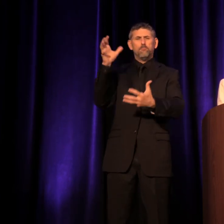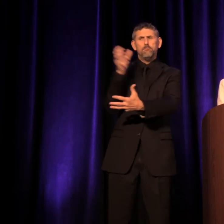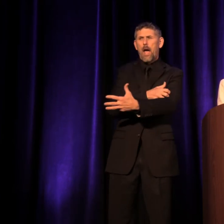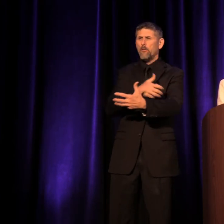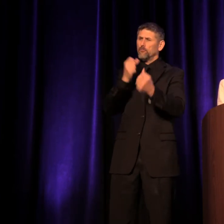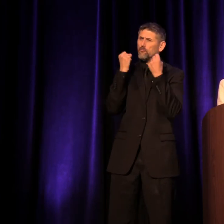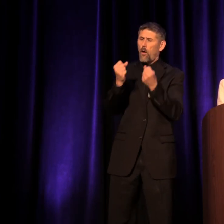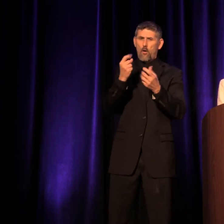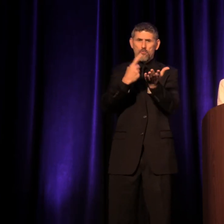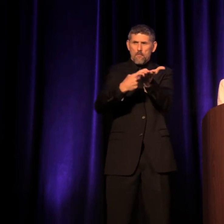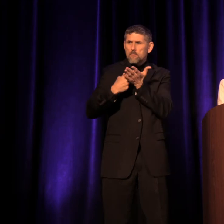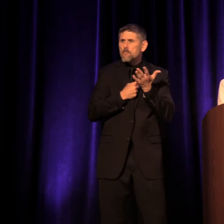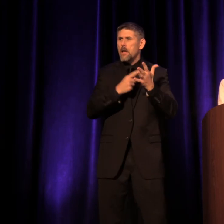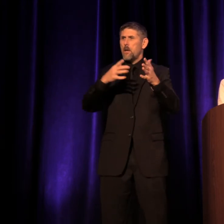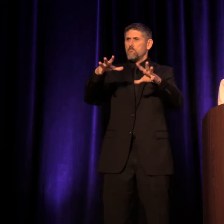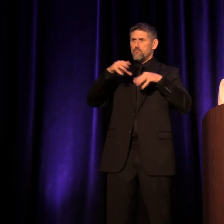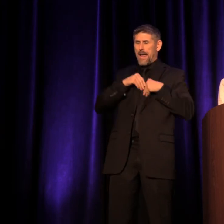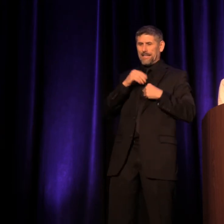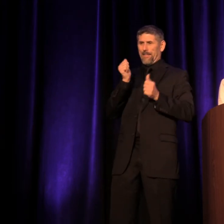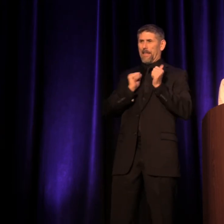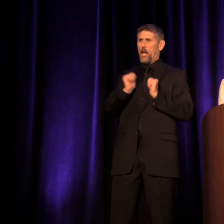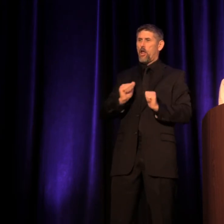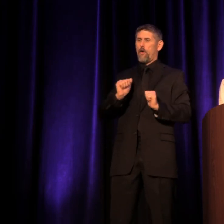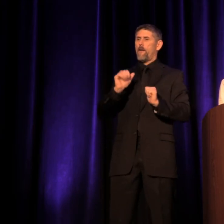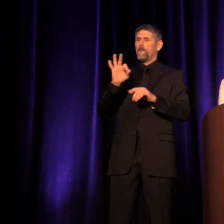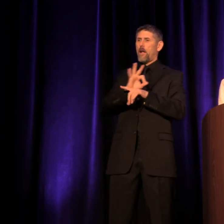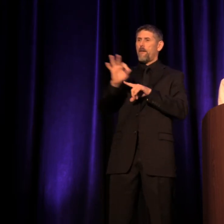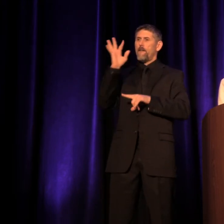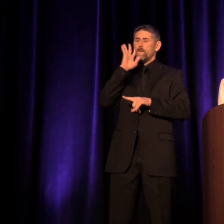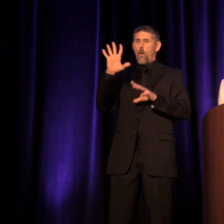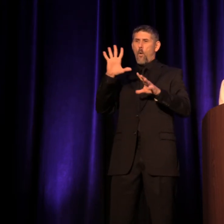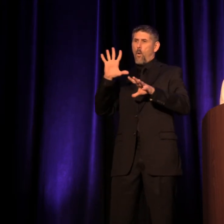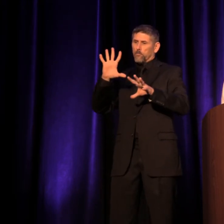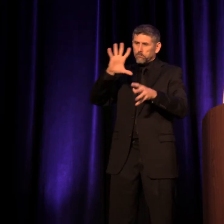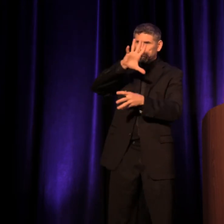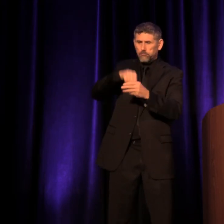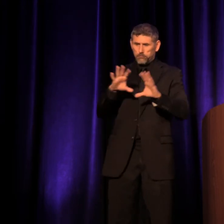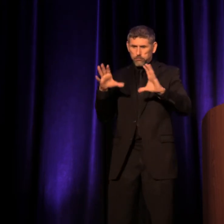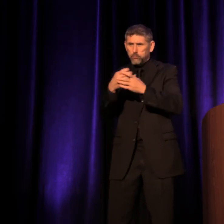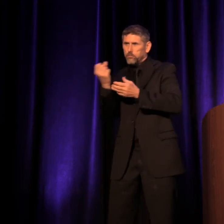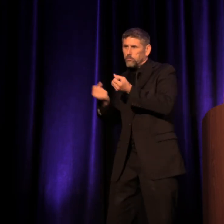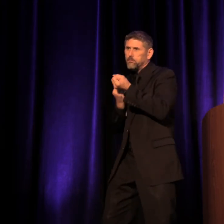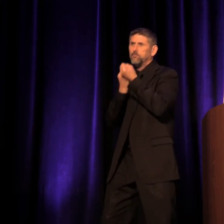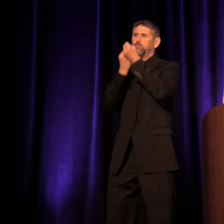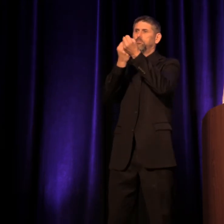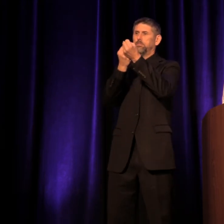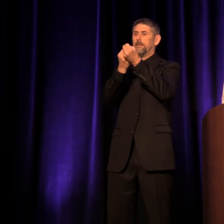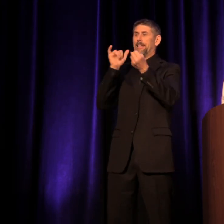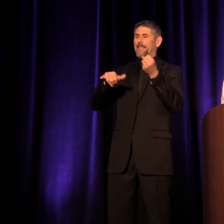embracing theater's function as a space of solidarity, inspired by this sanctuary city of Portland